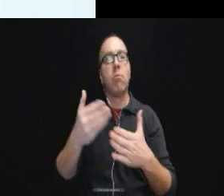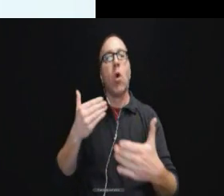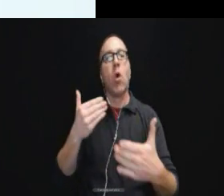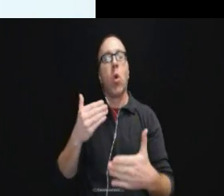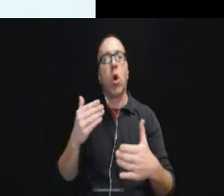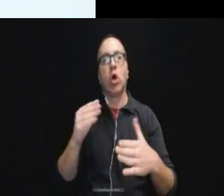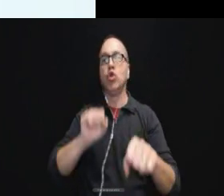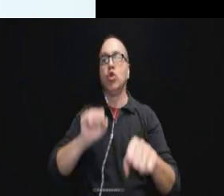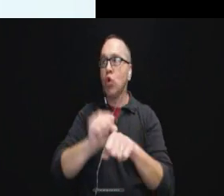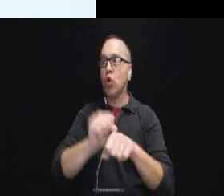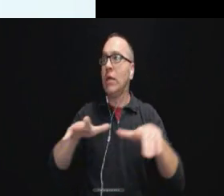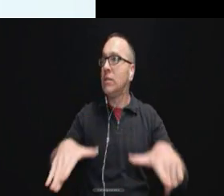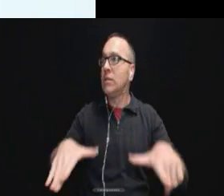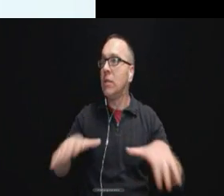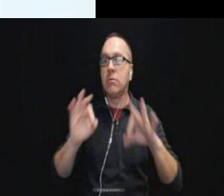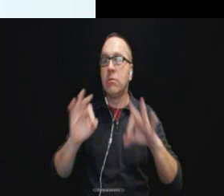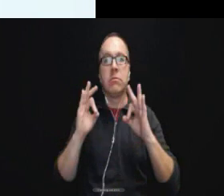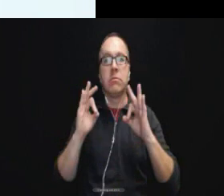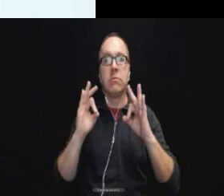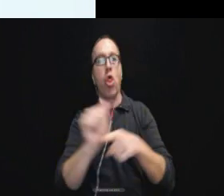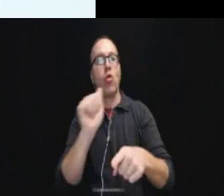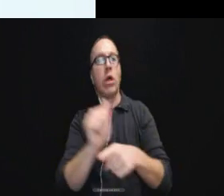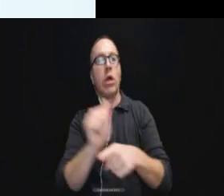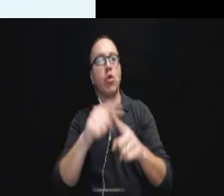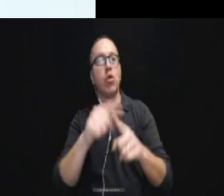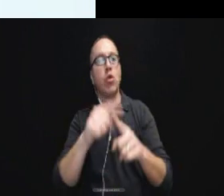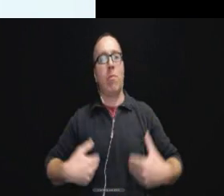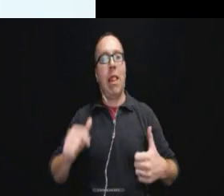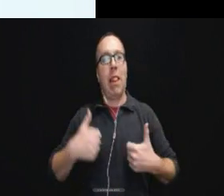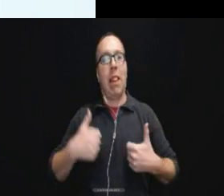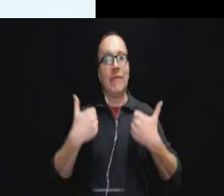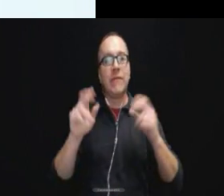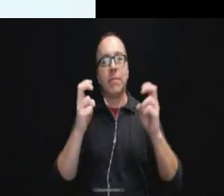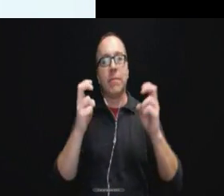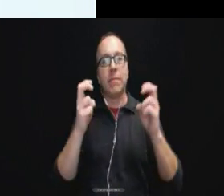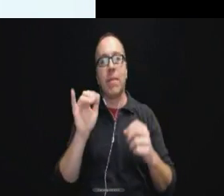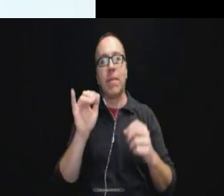there is no threat to human life.